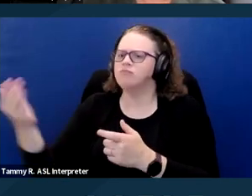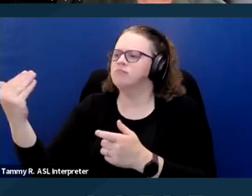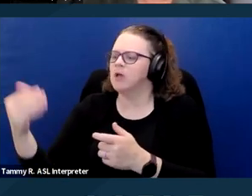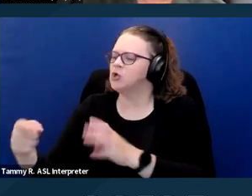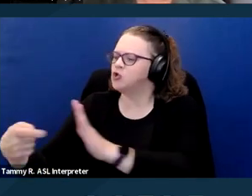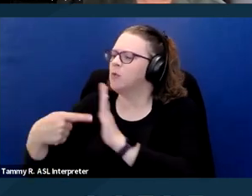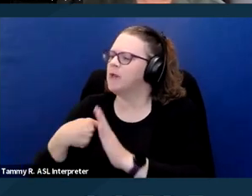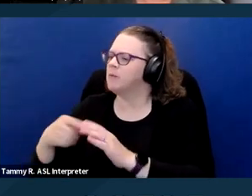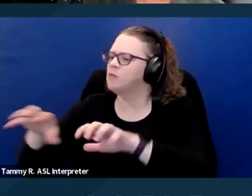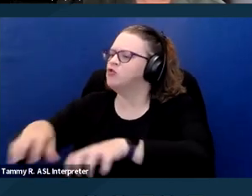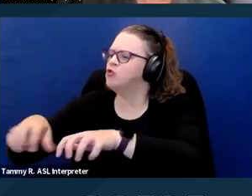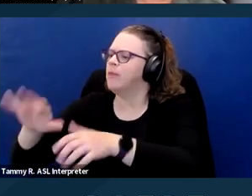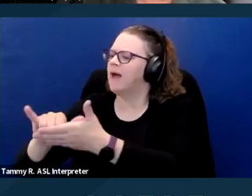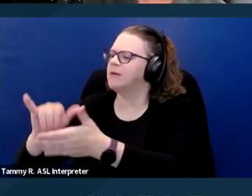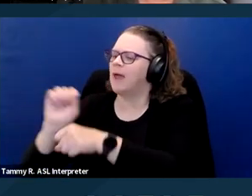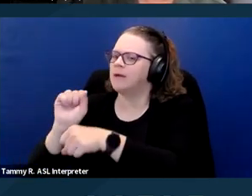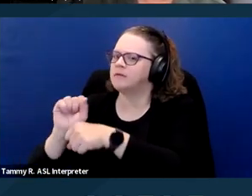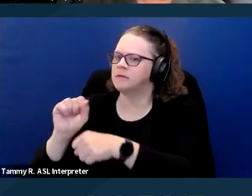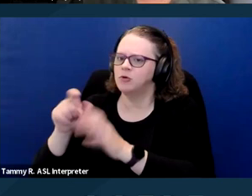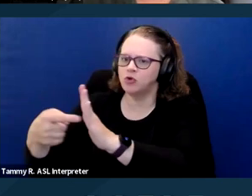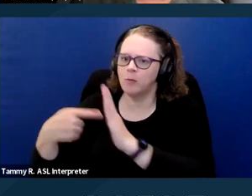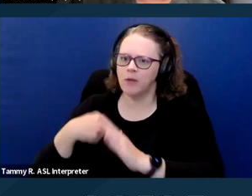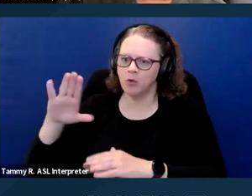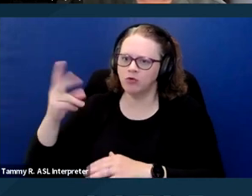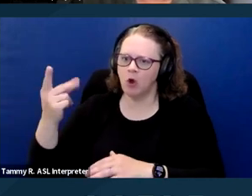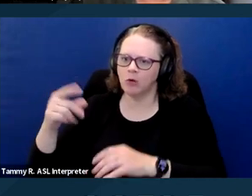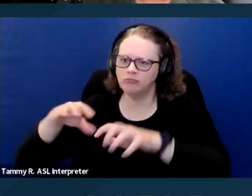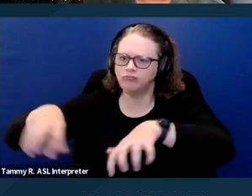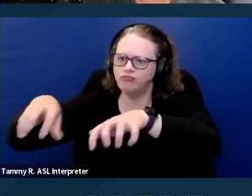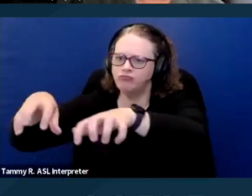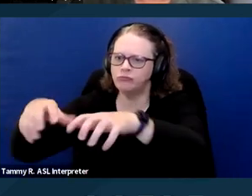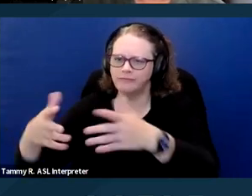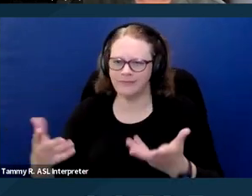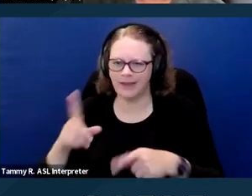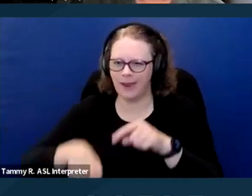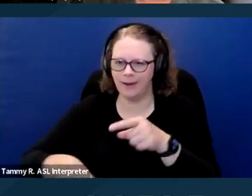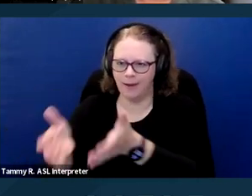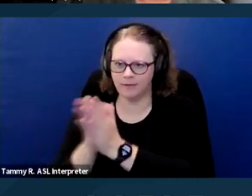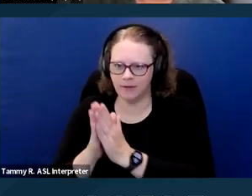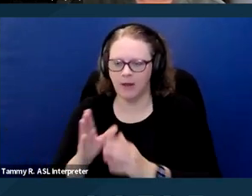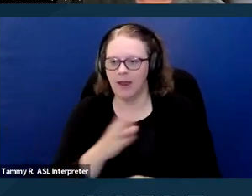or the animal perform. And they can also ask for reliable disability related information